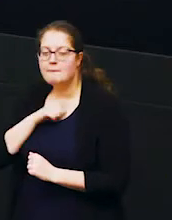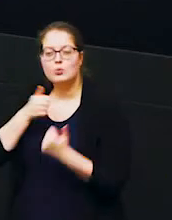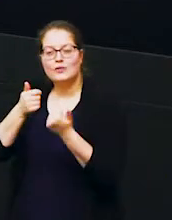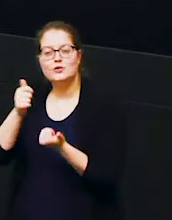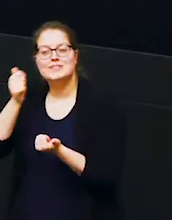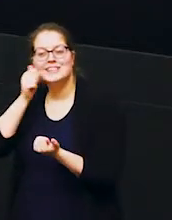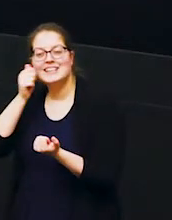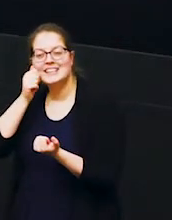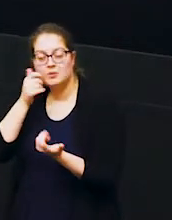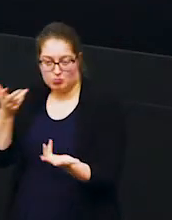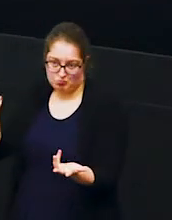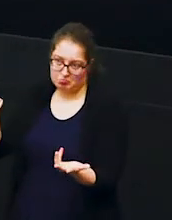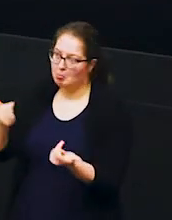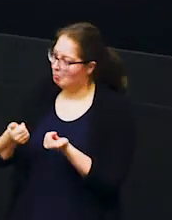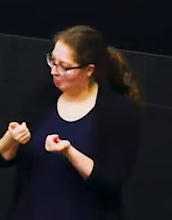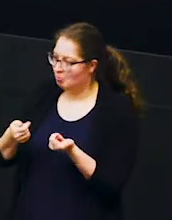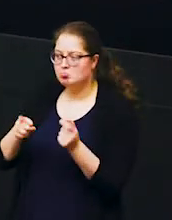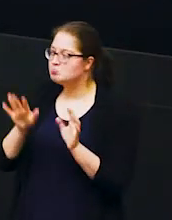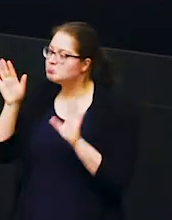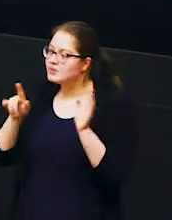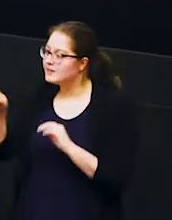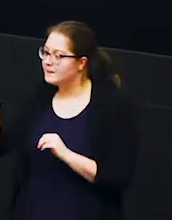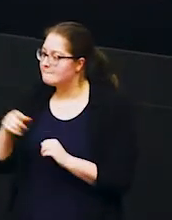good for their skin very good anyone else down down on the front here